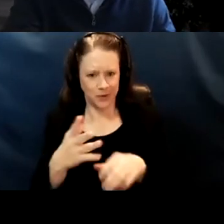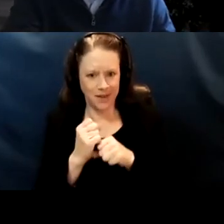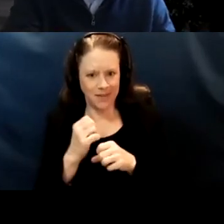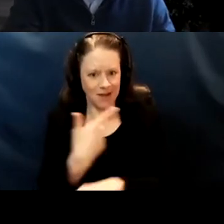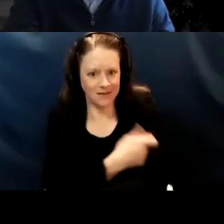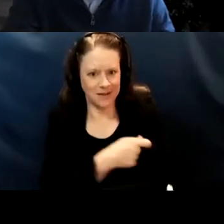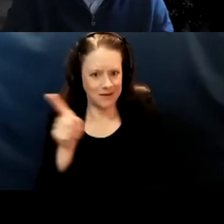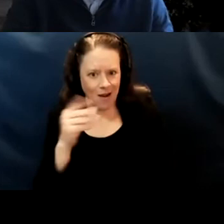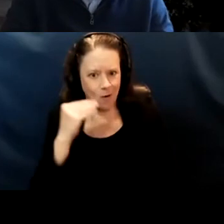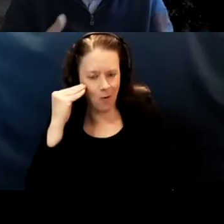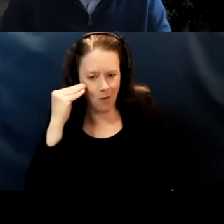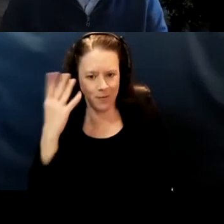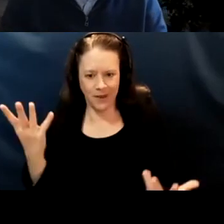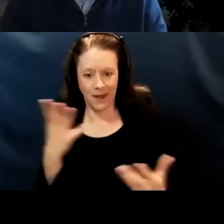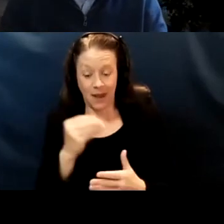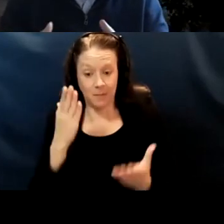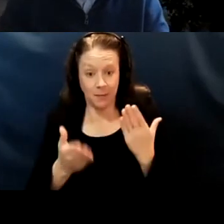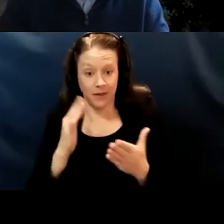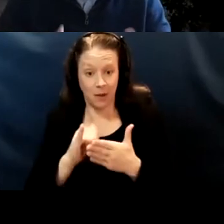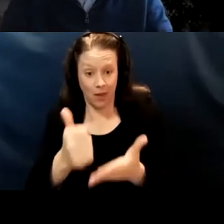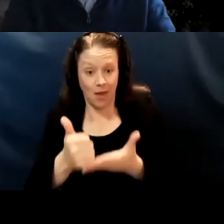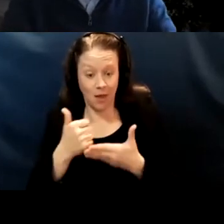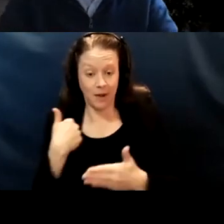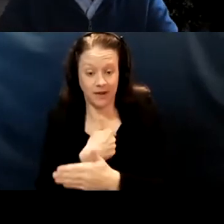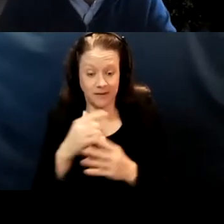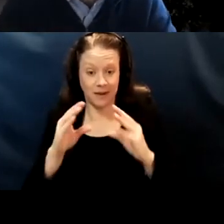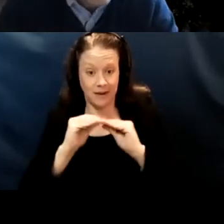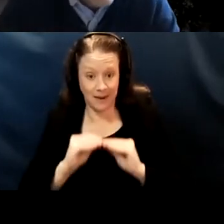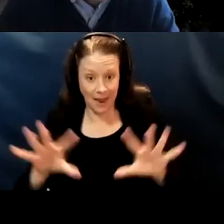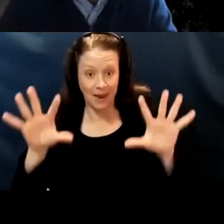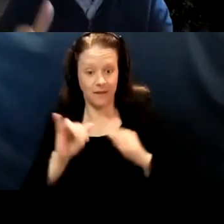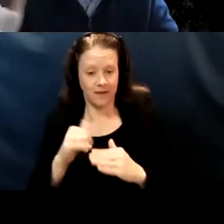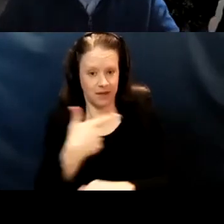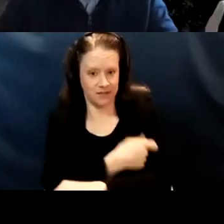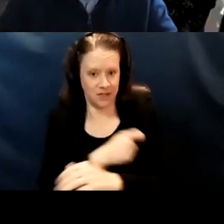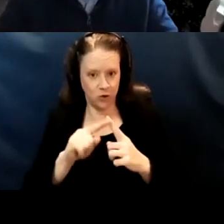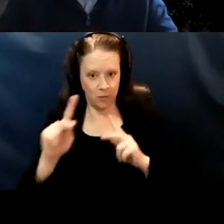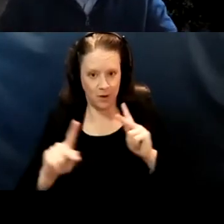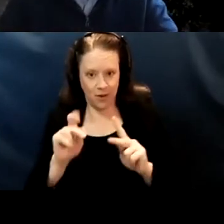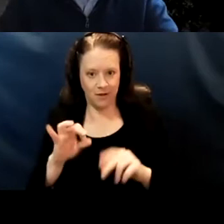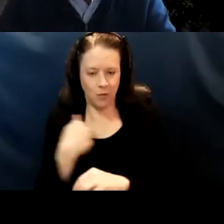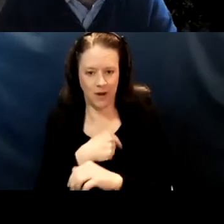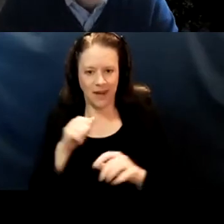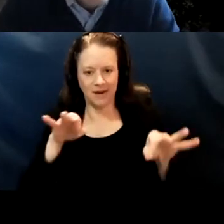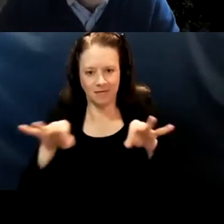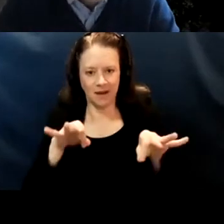at home and it might actually help us get the vaccine to people if we can define that population broadly